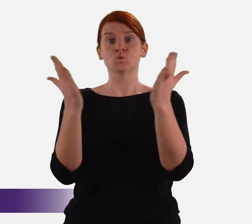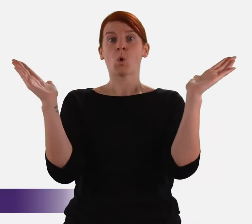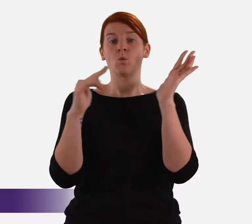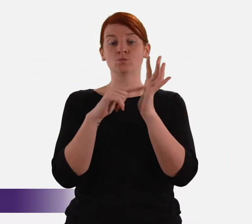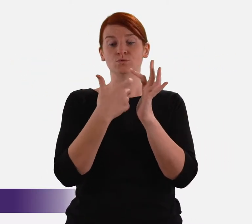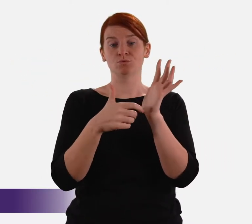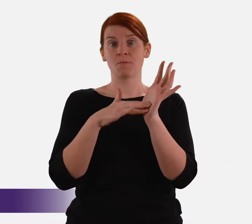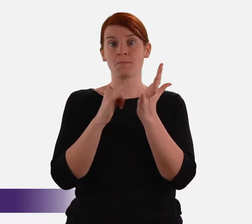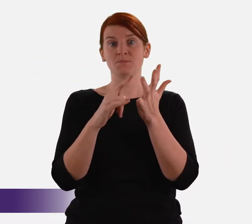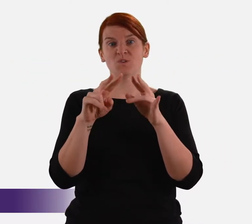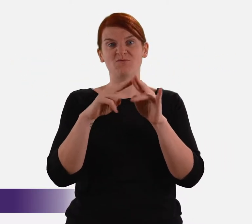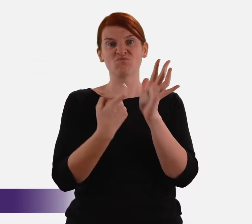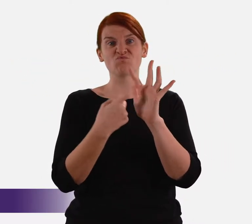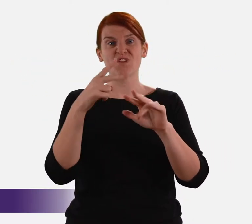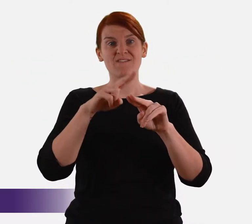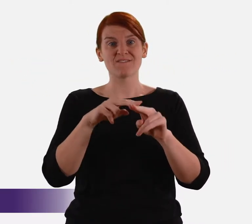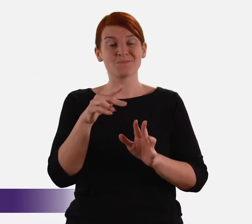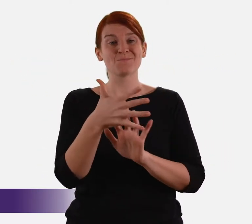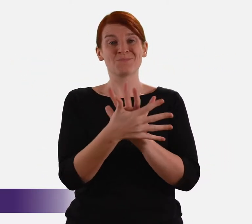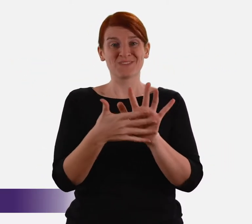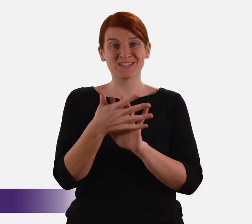The broad terms of reference mean that the